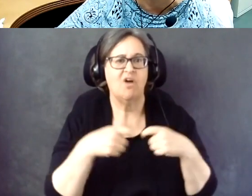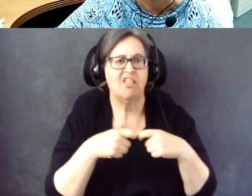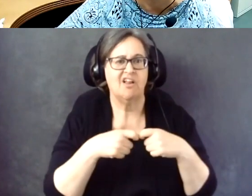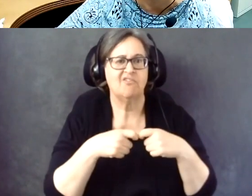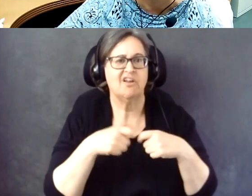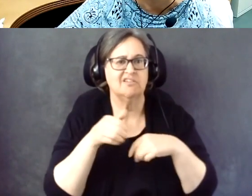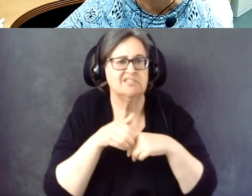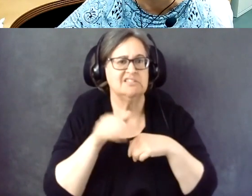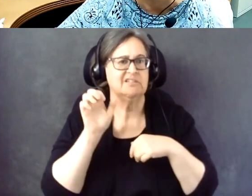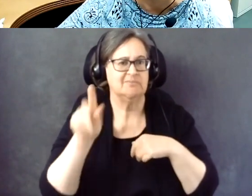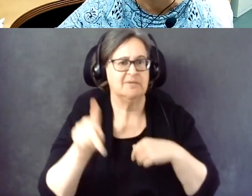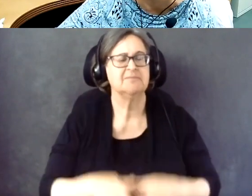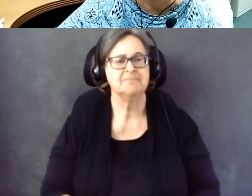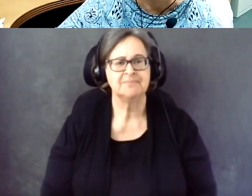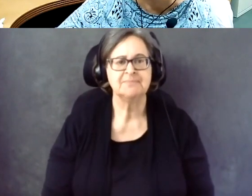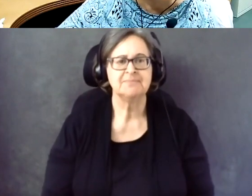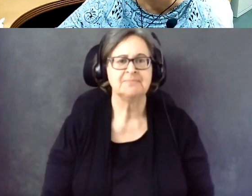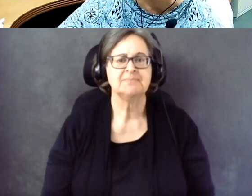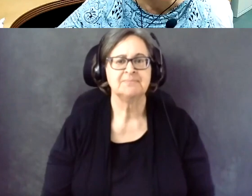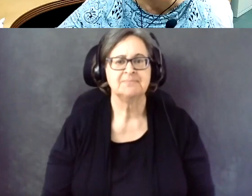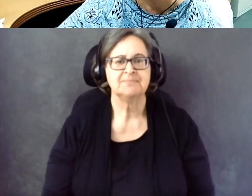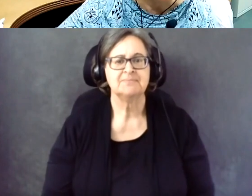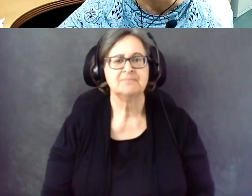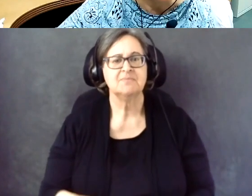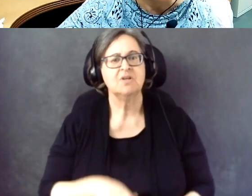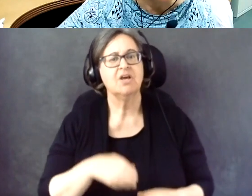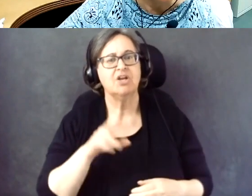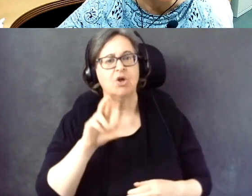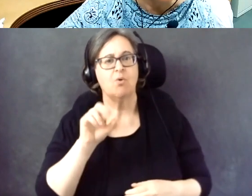Great, thank you.